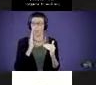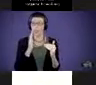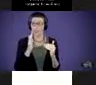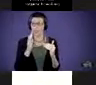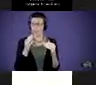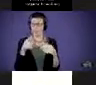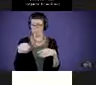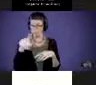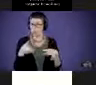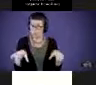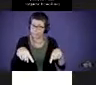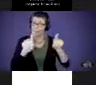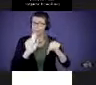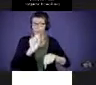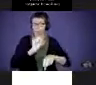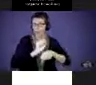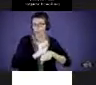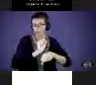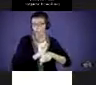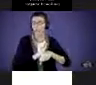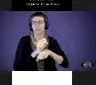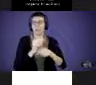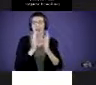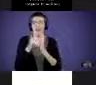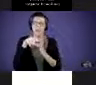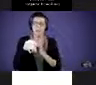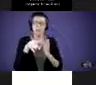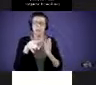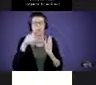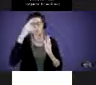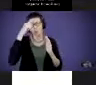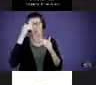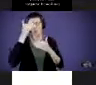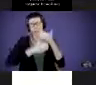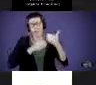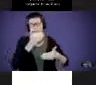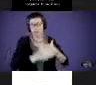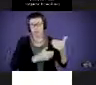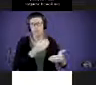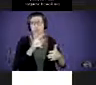and ask you to kind of, process what, what really resonated for you today through some of